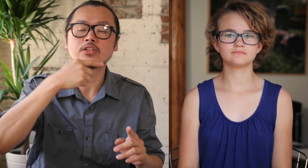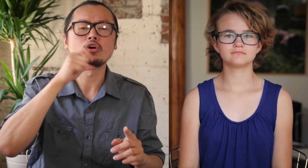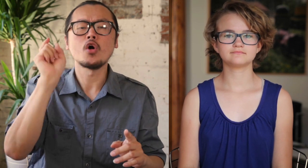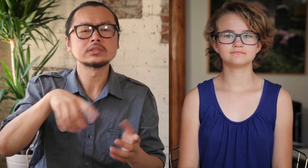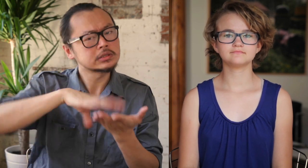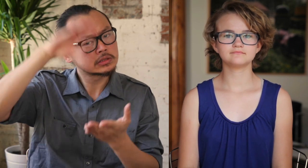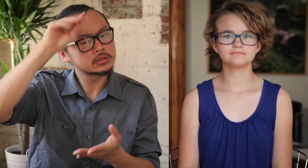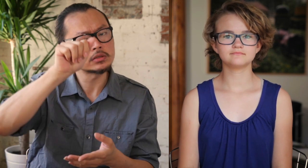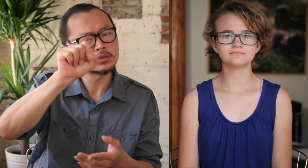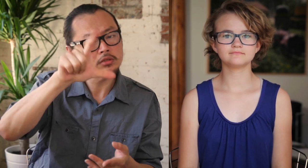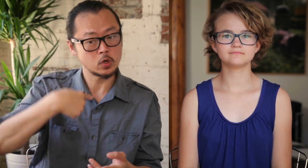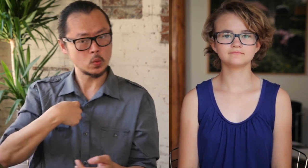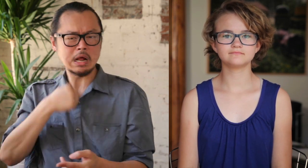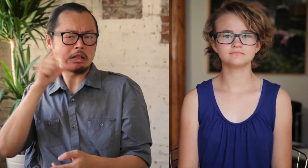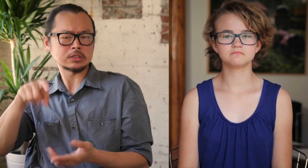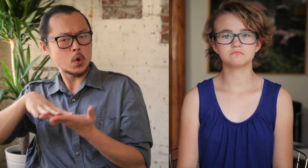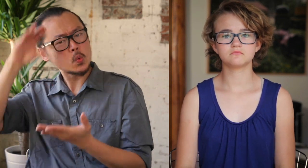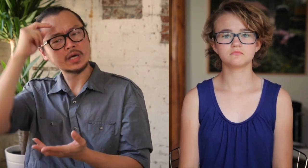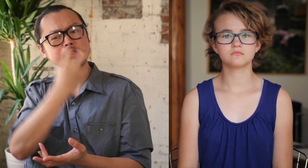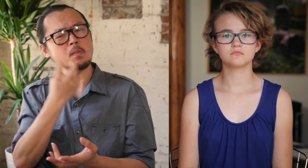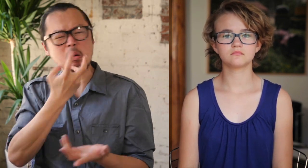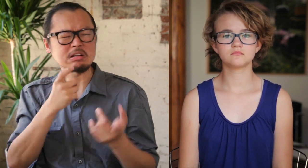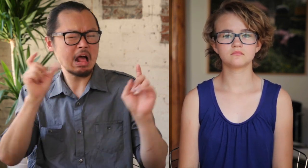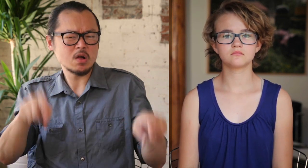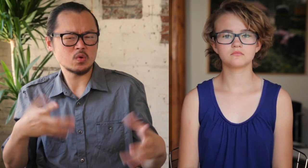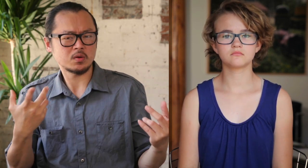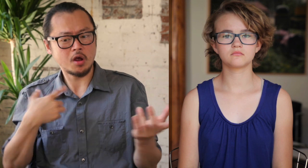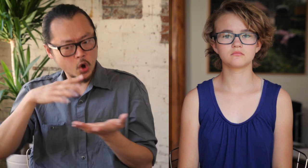Another example would be one of my favorite expressions: "If you don't need to learn ASL, then I don't need to learn how to speak."